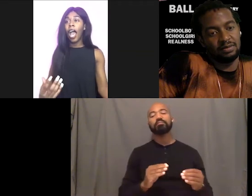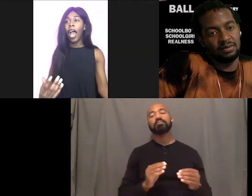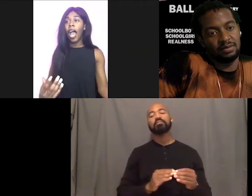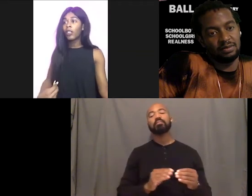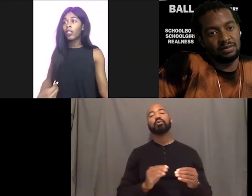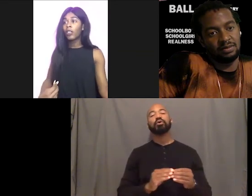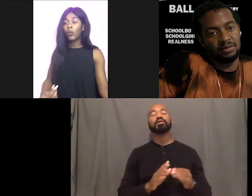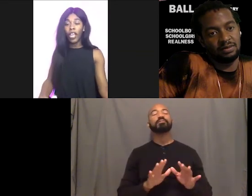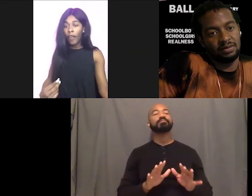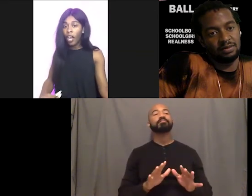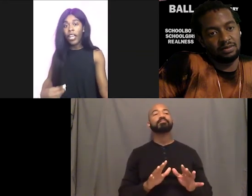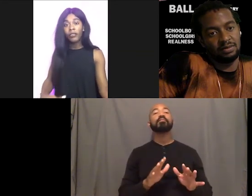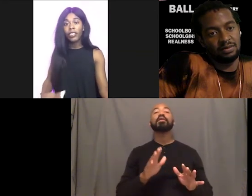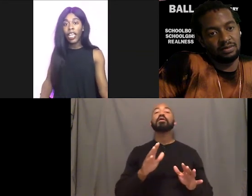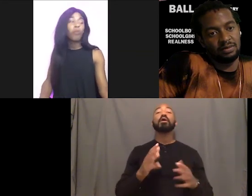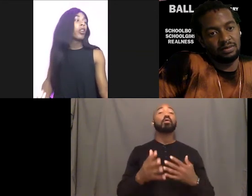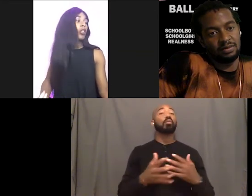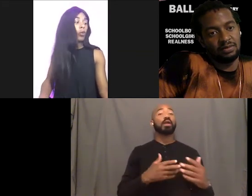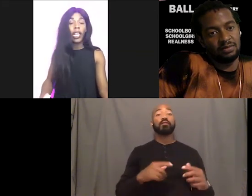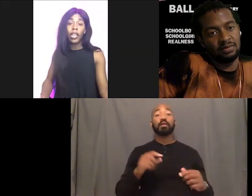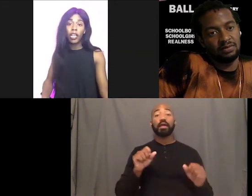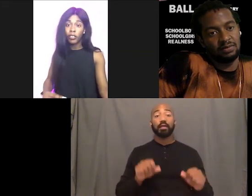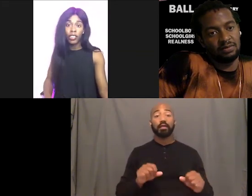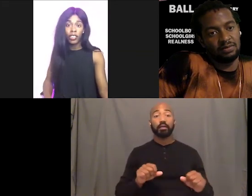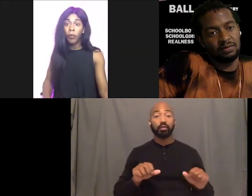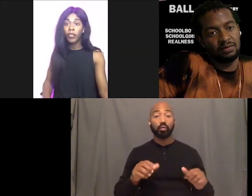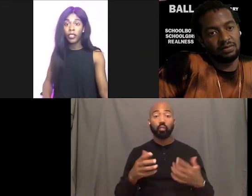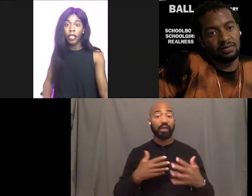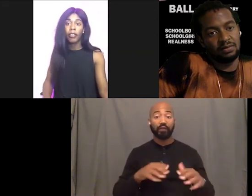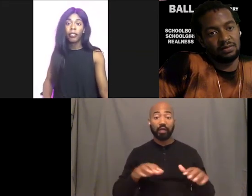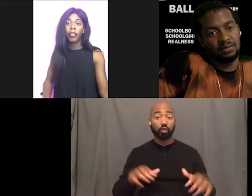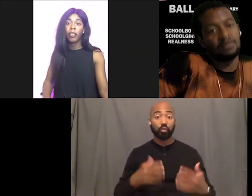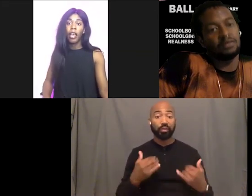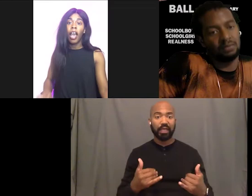I'm going to... Whatever I do today, I'm going to do it at 110%